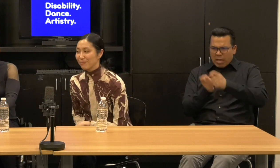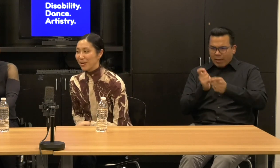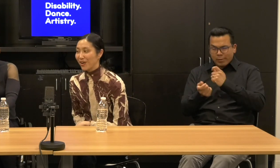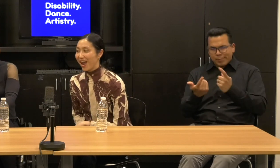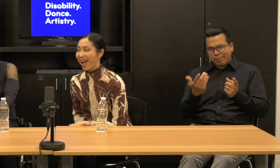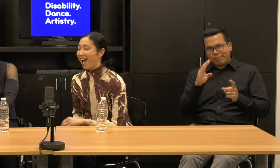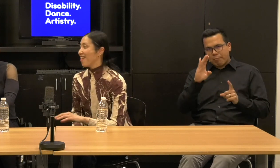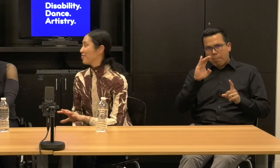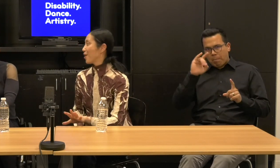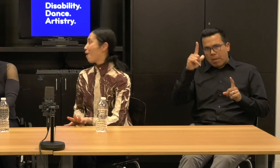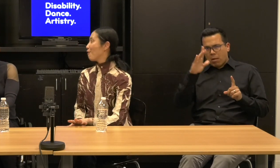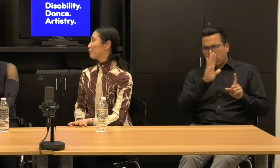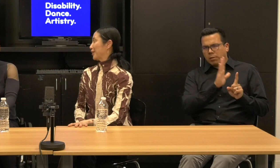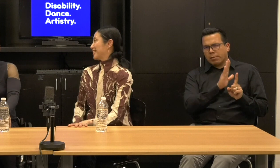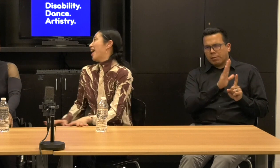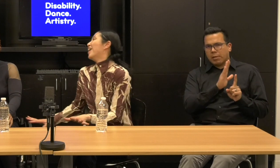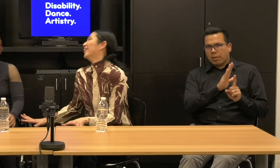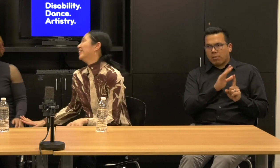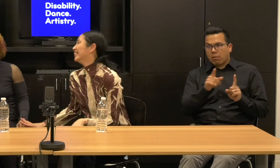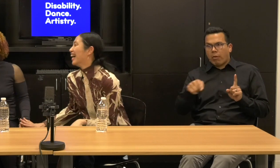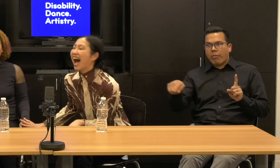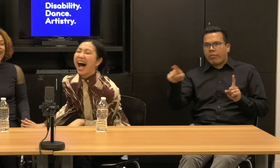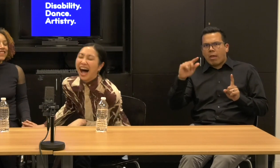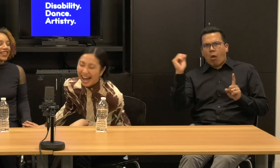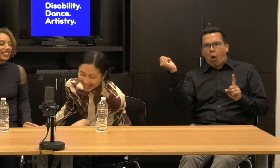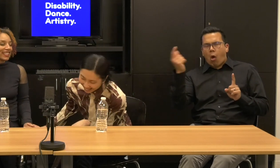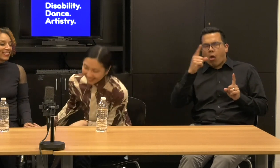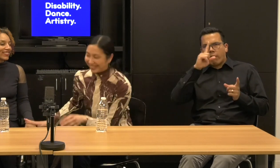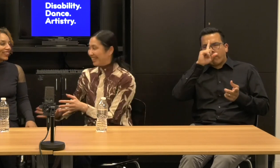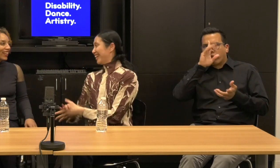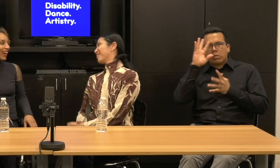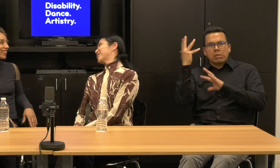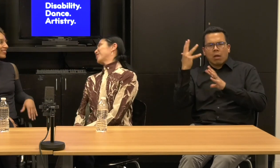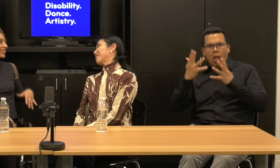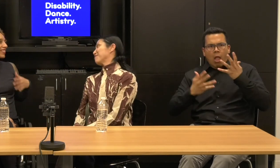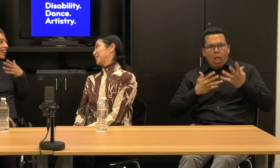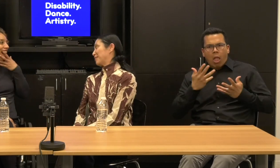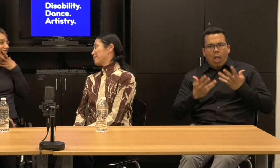premier and they all freaked out. It was really funny.